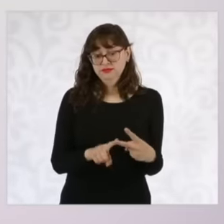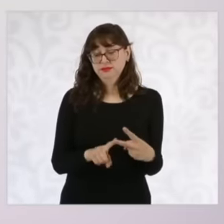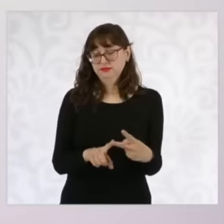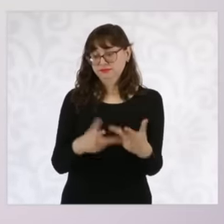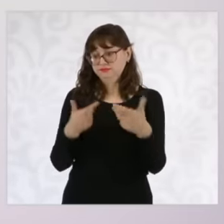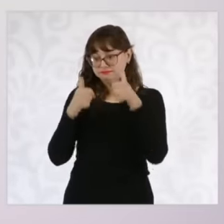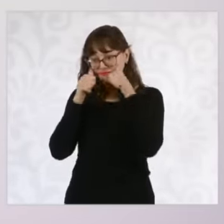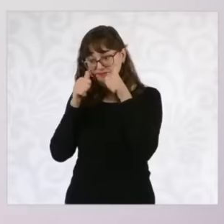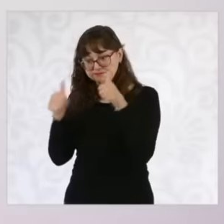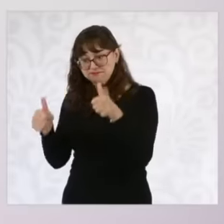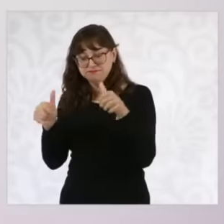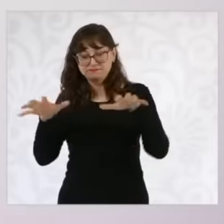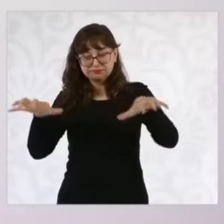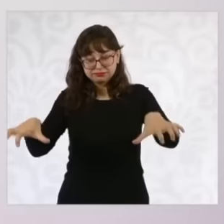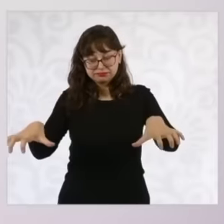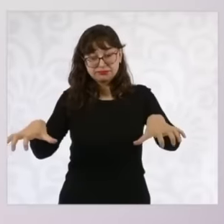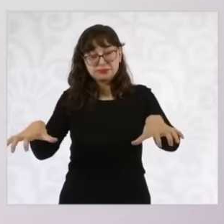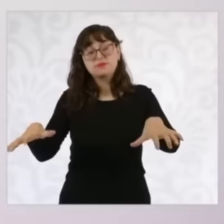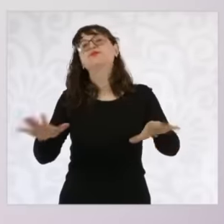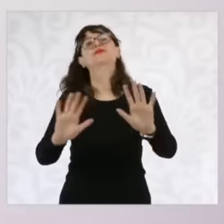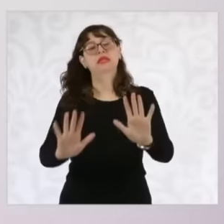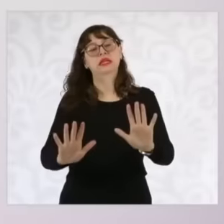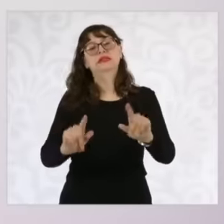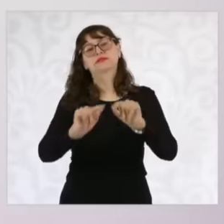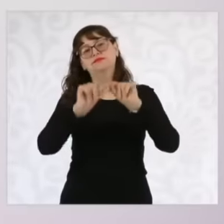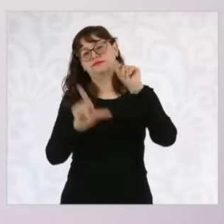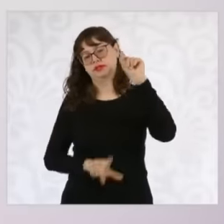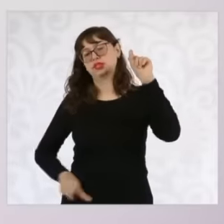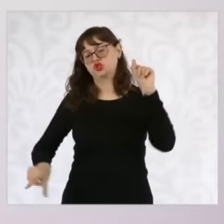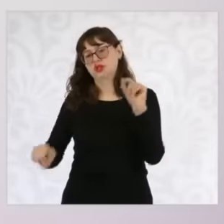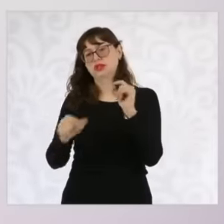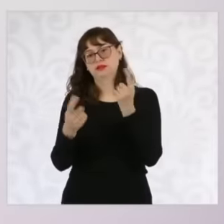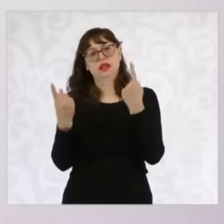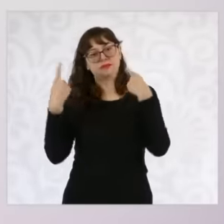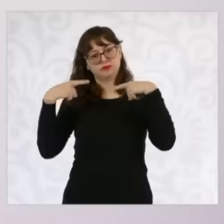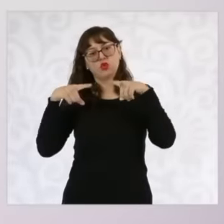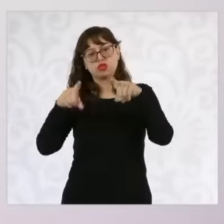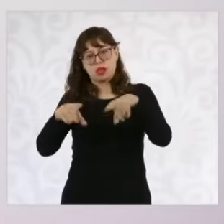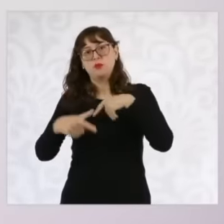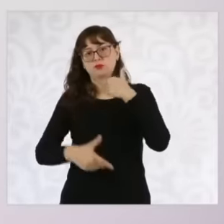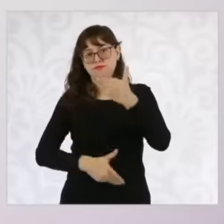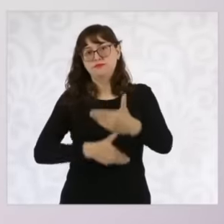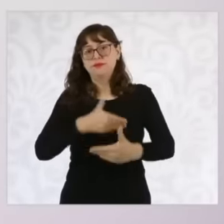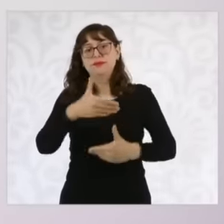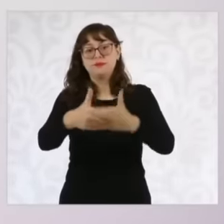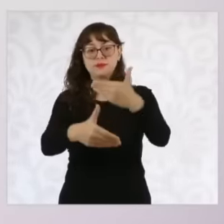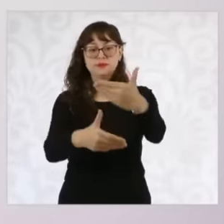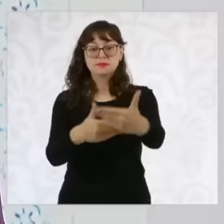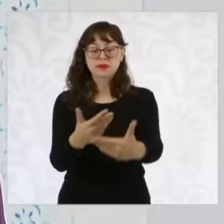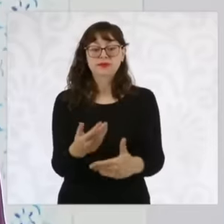time develop the care system that, if the elderly pension is also established,